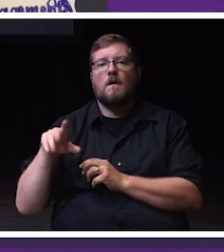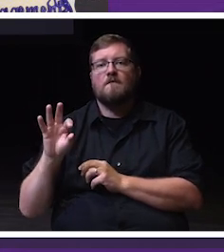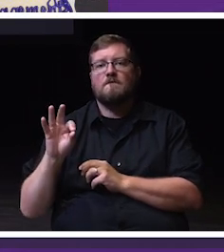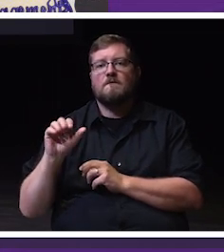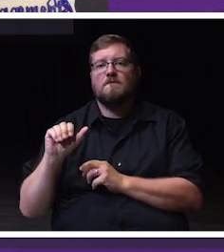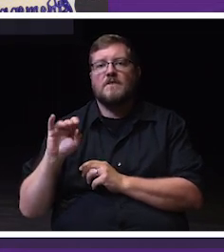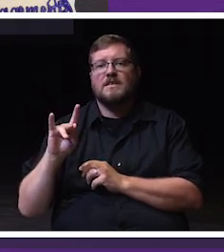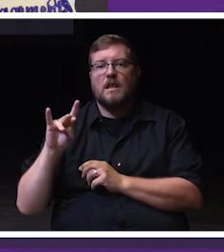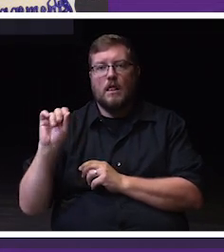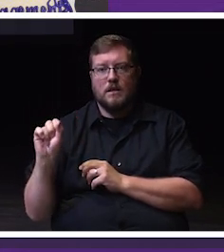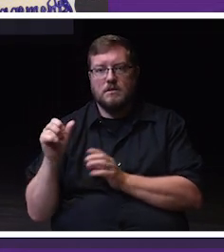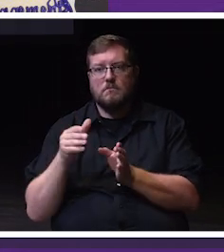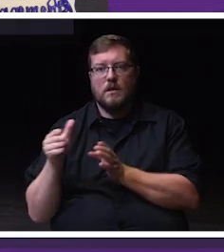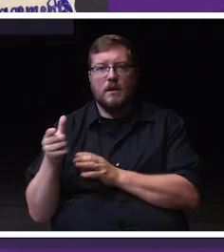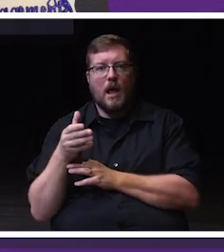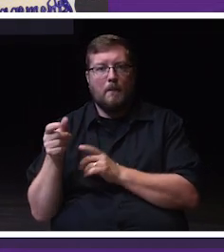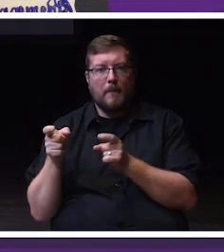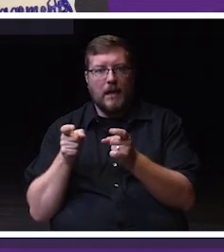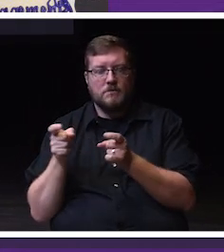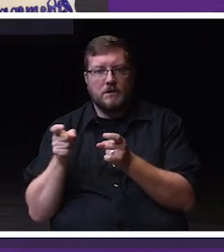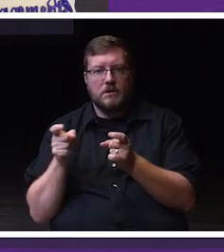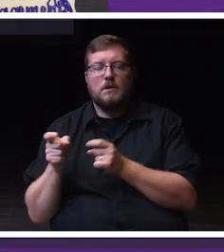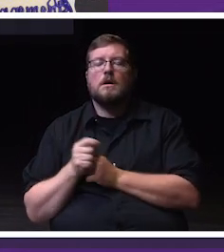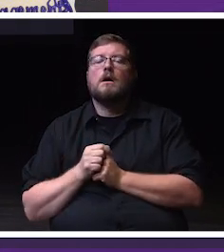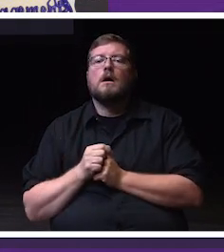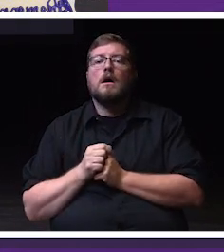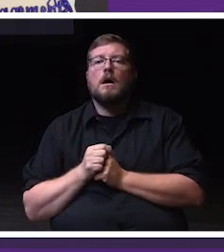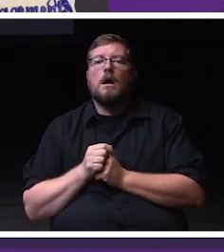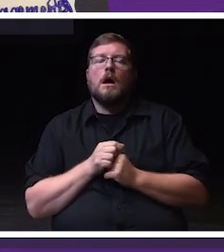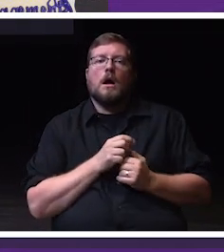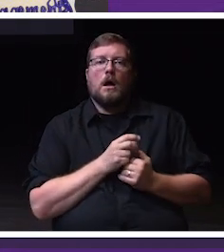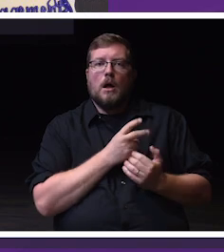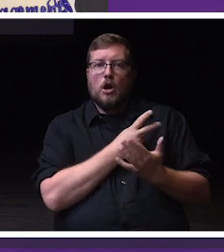Continuing Ed and Graduate Studies noted that F.P.&M worked